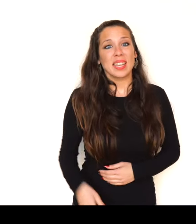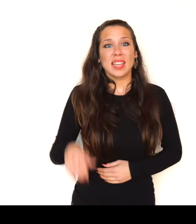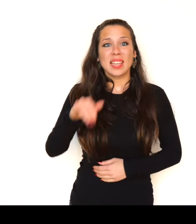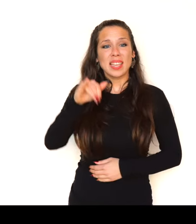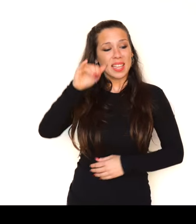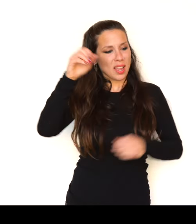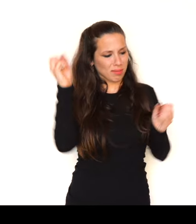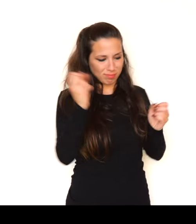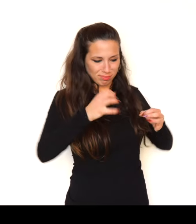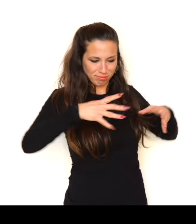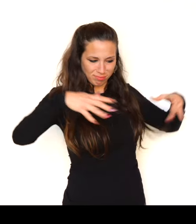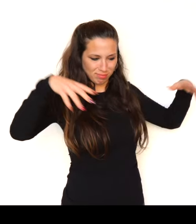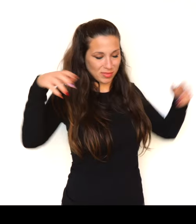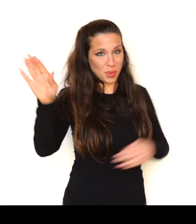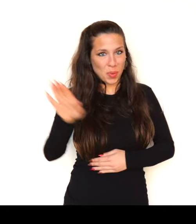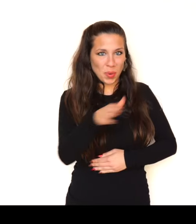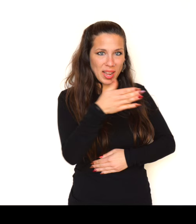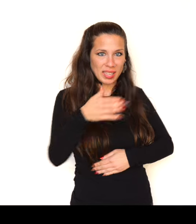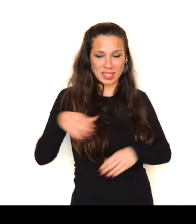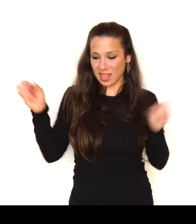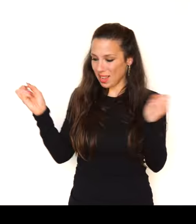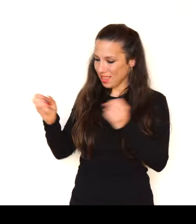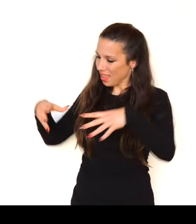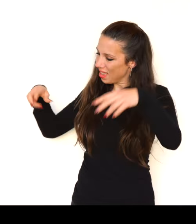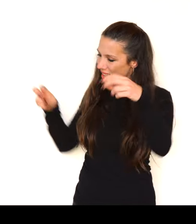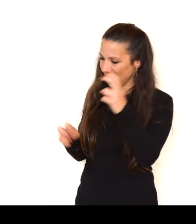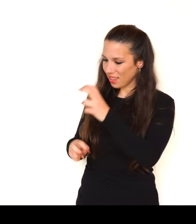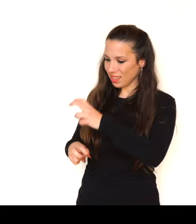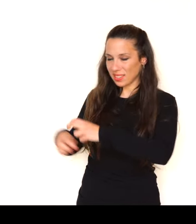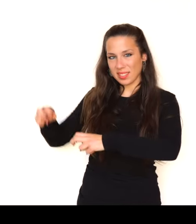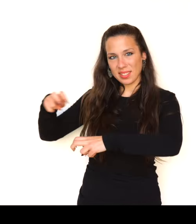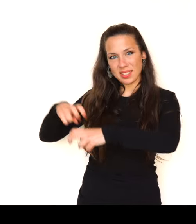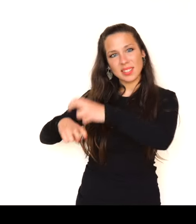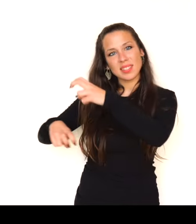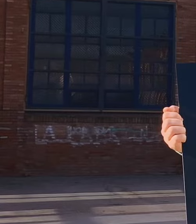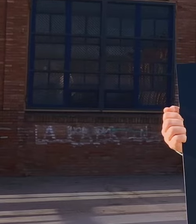ballerinas or “castellers”.